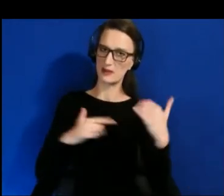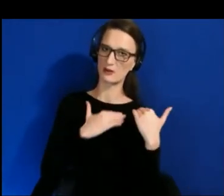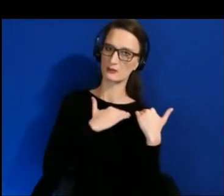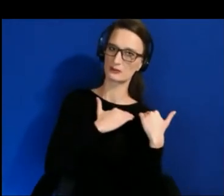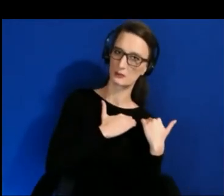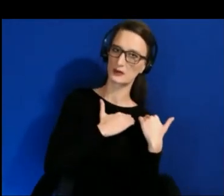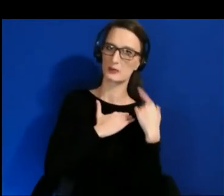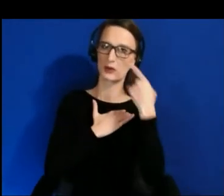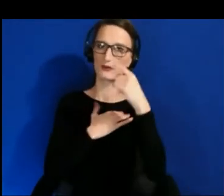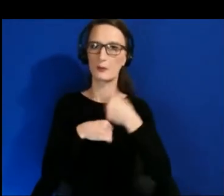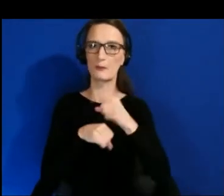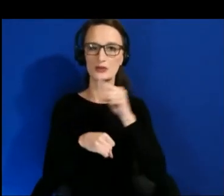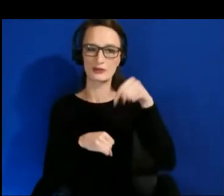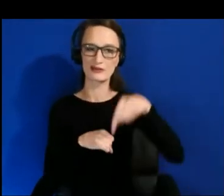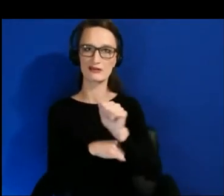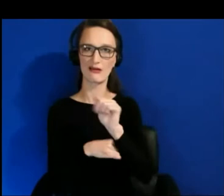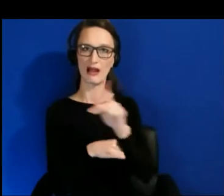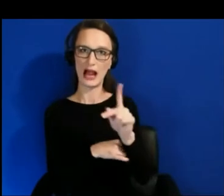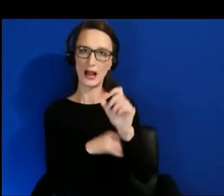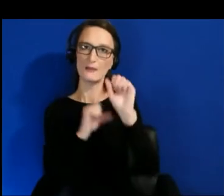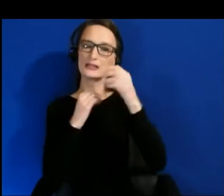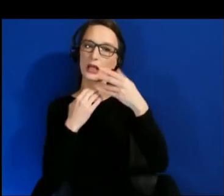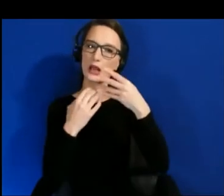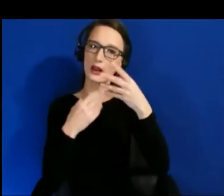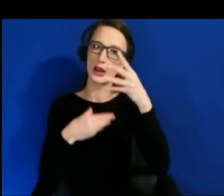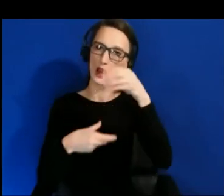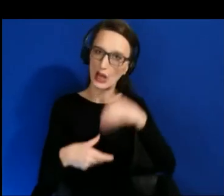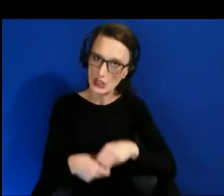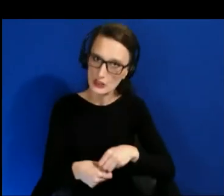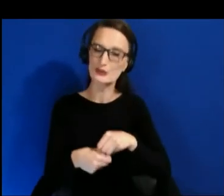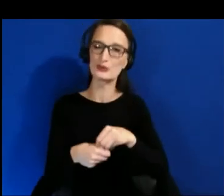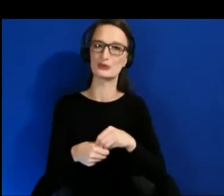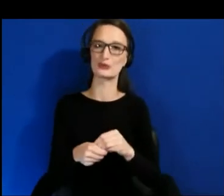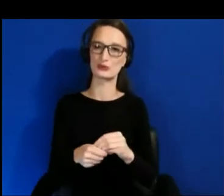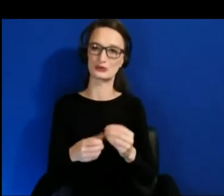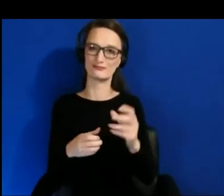implement inclusive considerations at the start and integrate them into all aspects